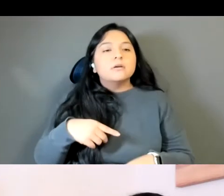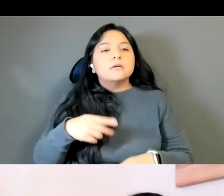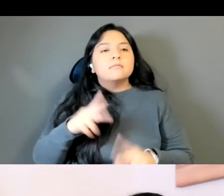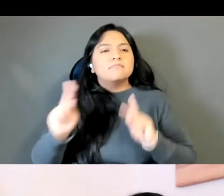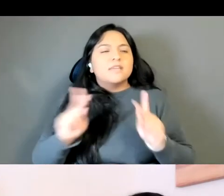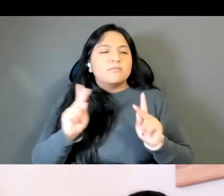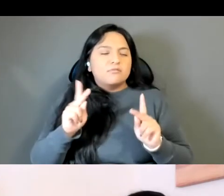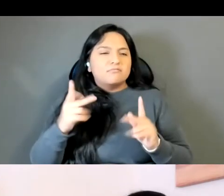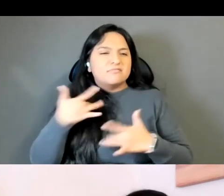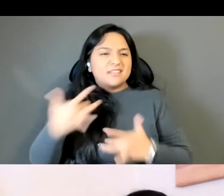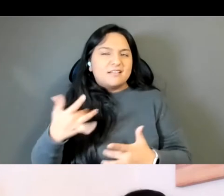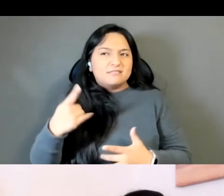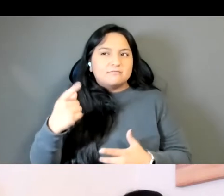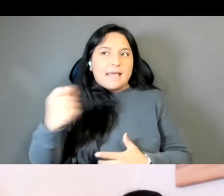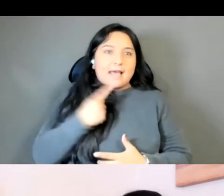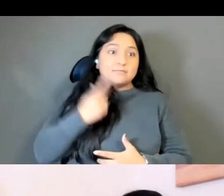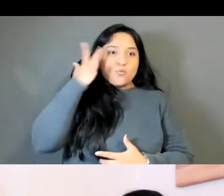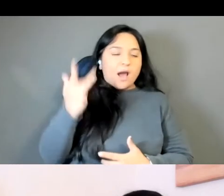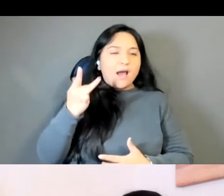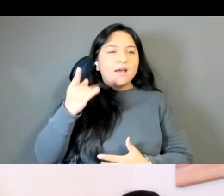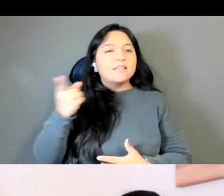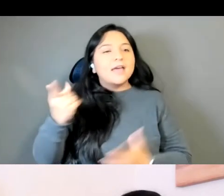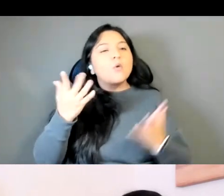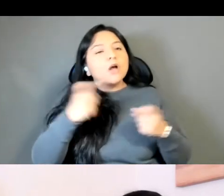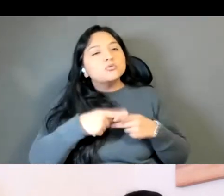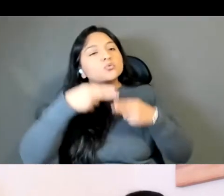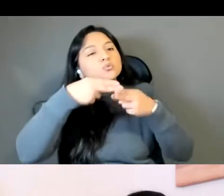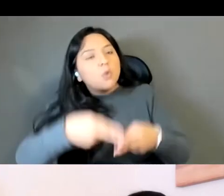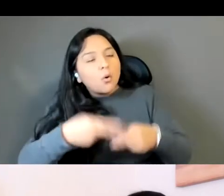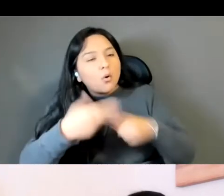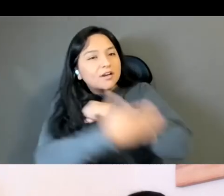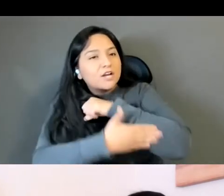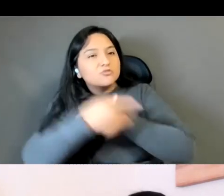they want to do the right thing they want to call the country by the right name.